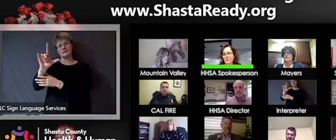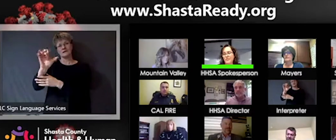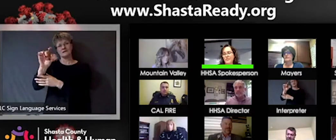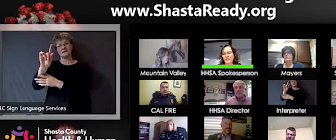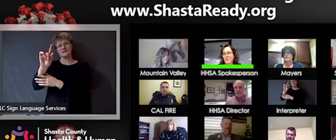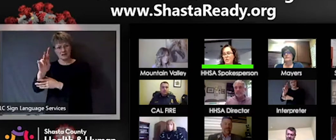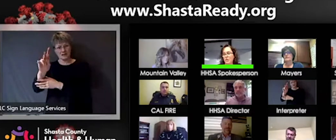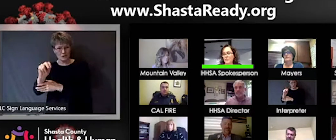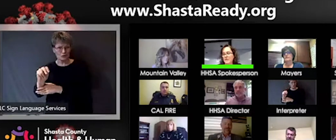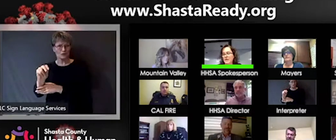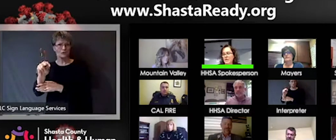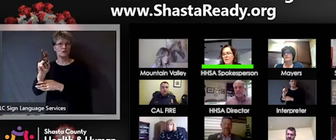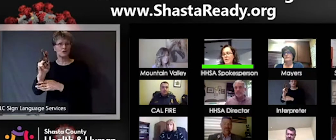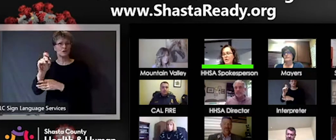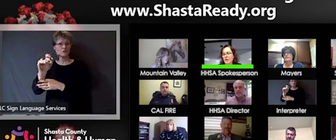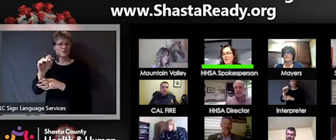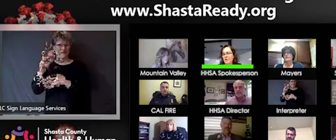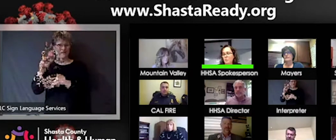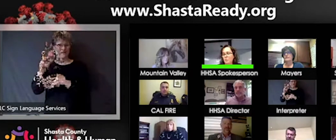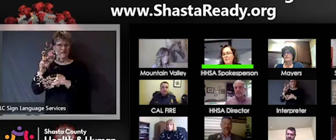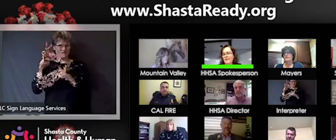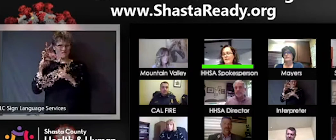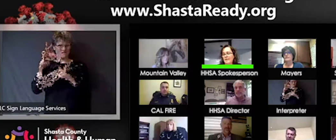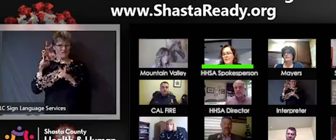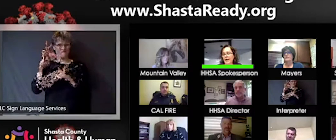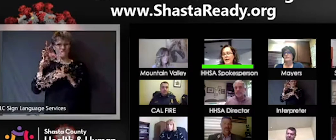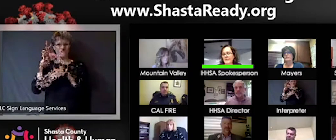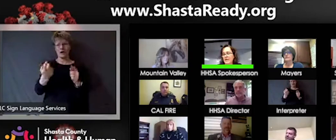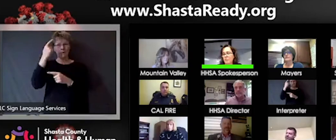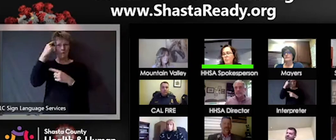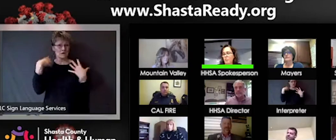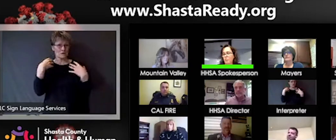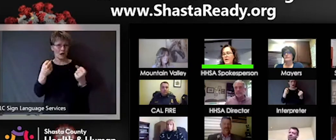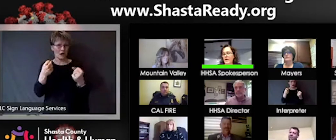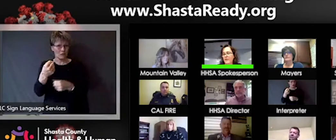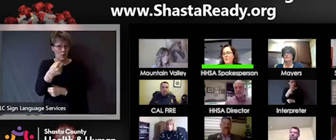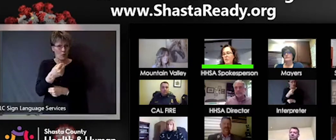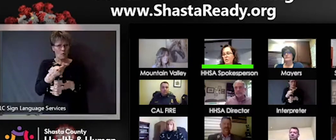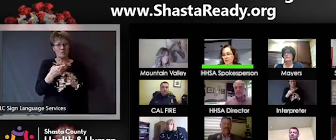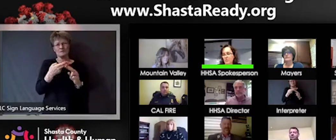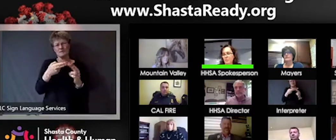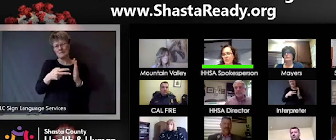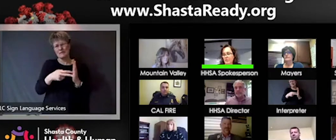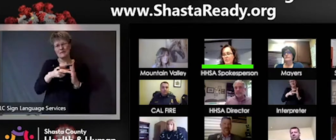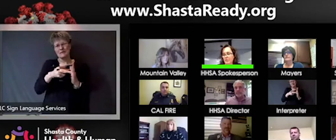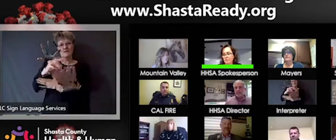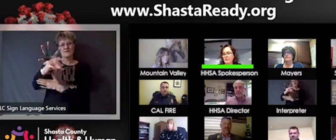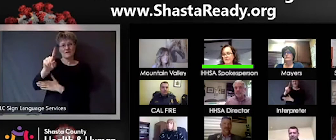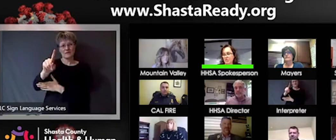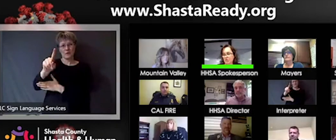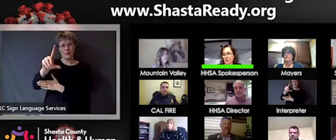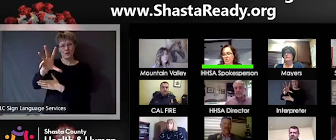they're called 5150 holds, who are in the emergency departments waiting for a new